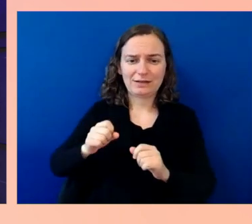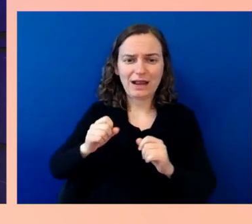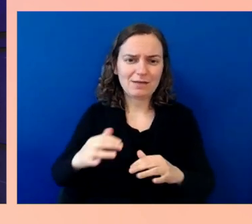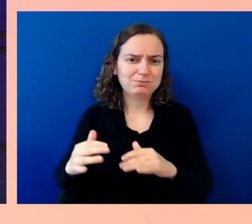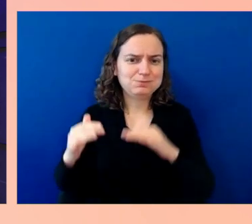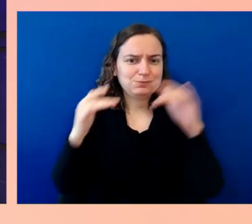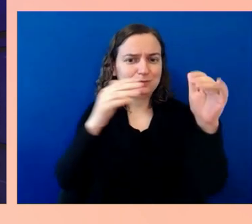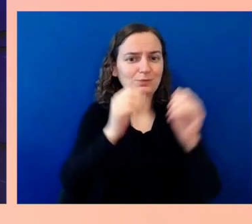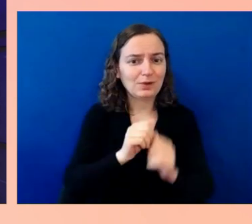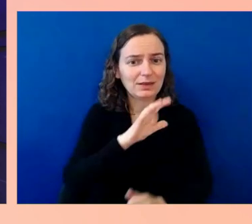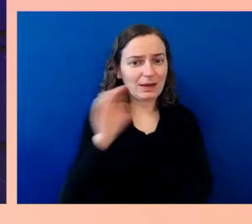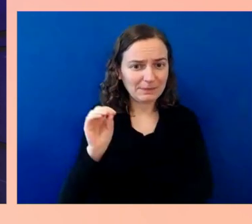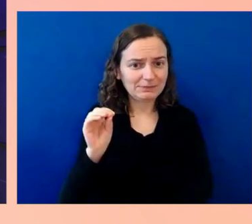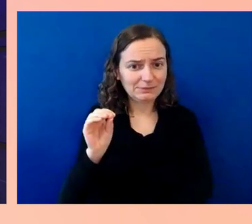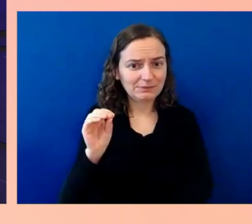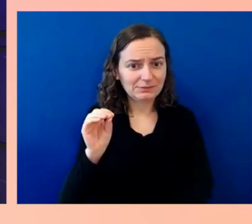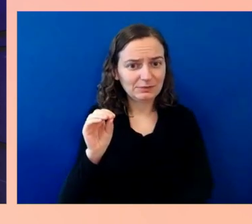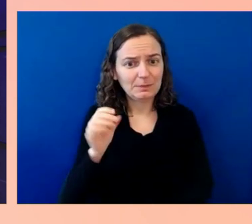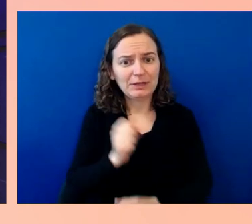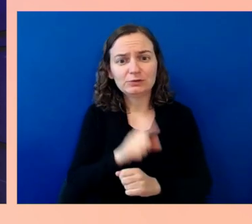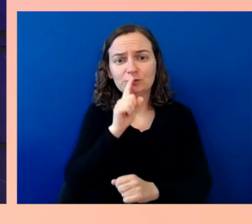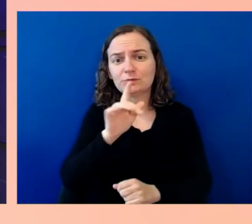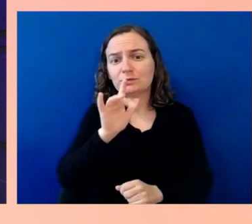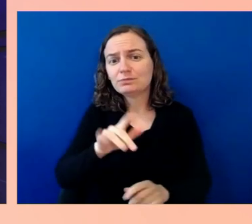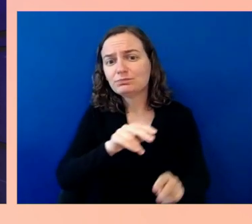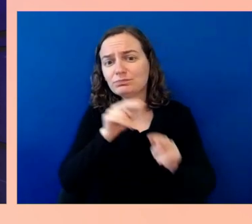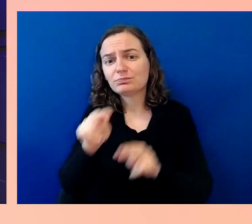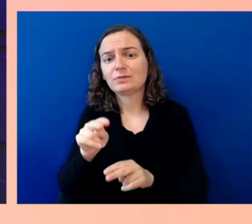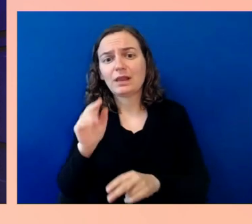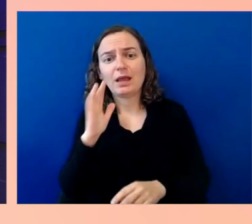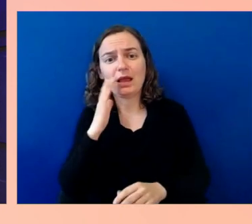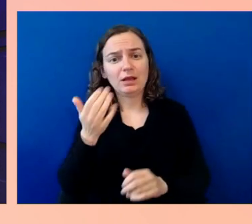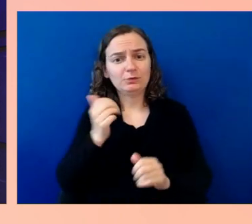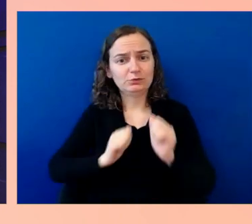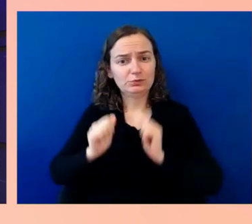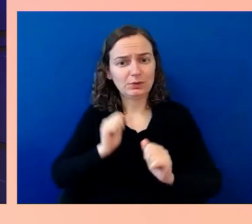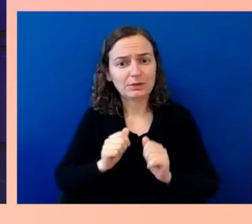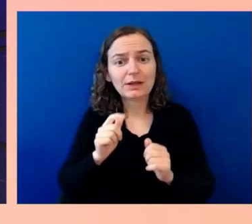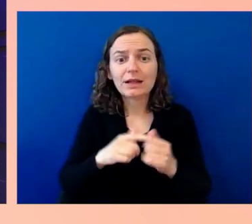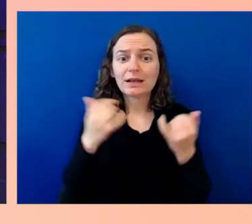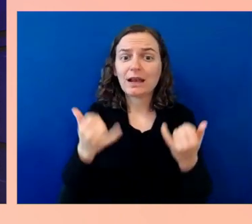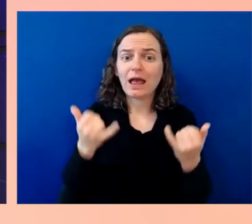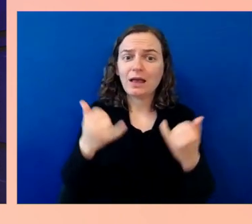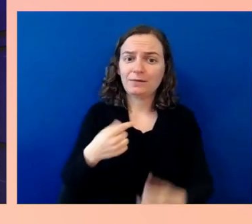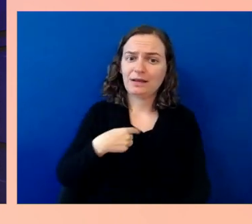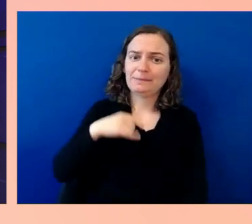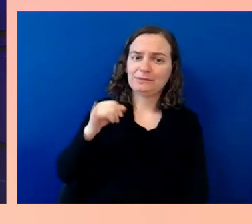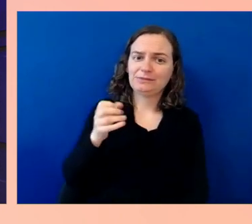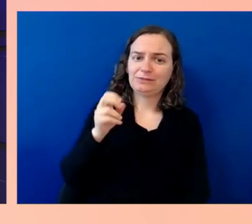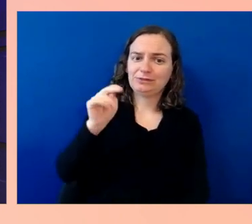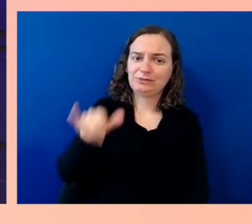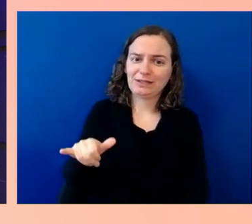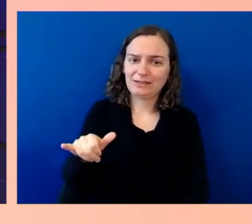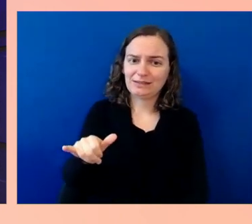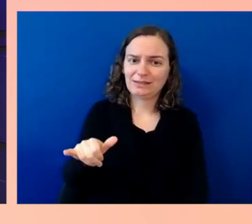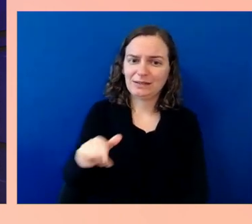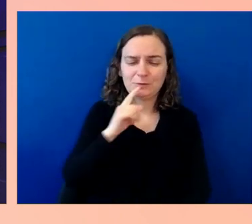but in the meantime, I'm Jenny Lay-Flurrie. It has been an honor to be with you today.